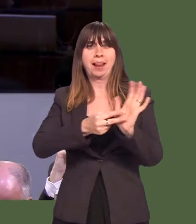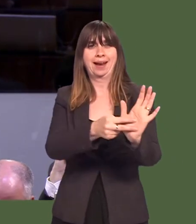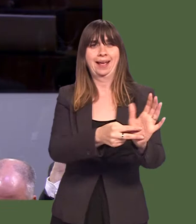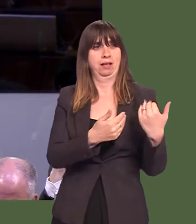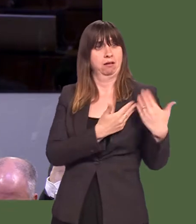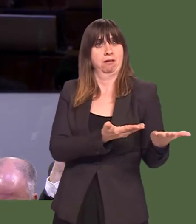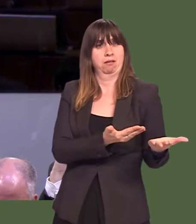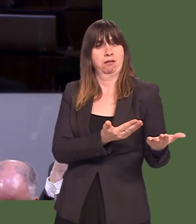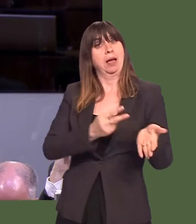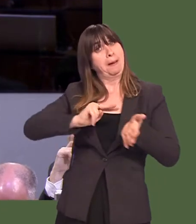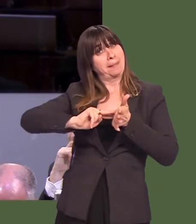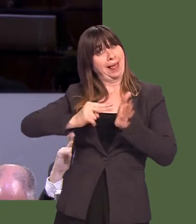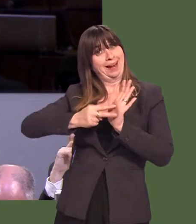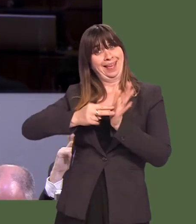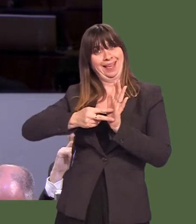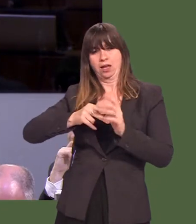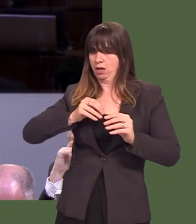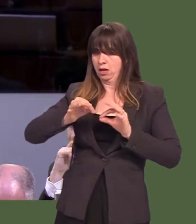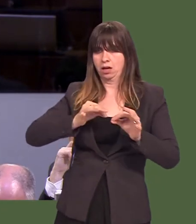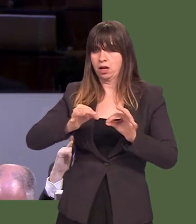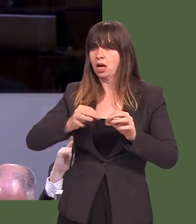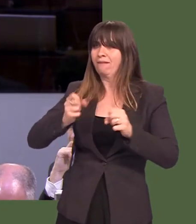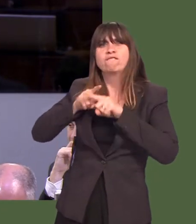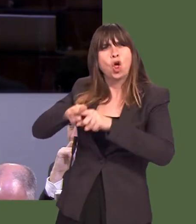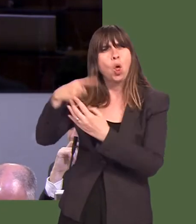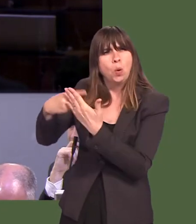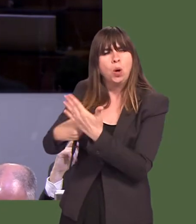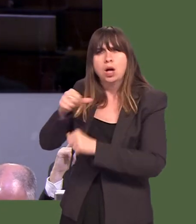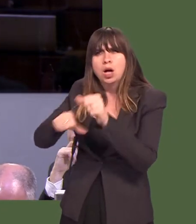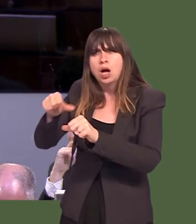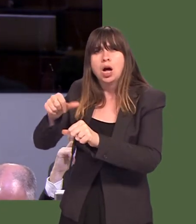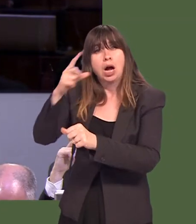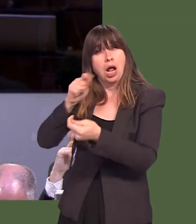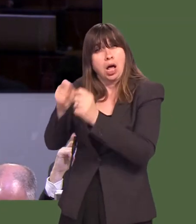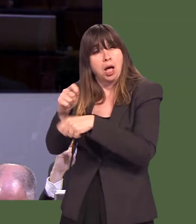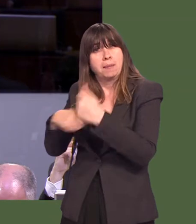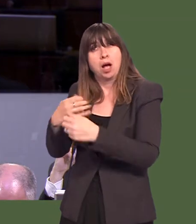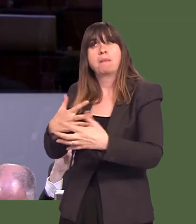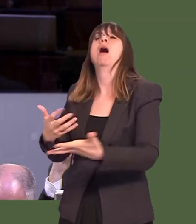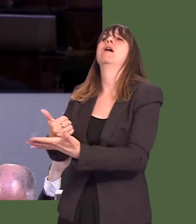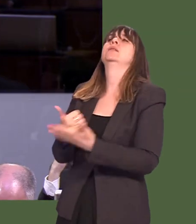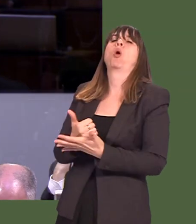So, can I ask you: how do you think the planning system can help to be more supportive to high streets?